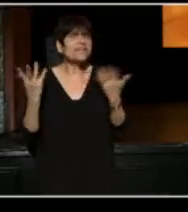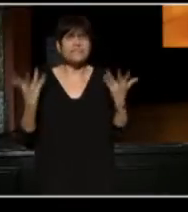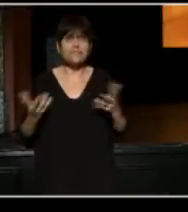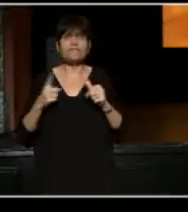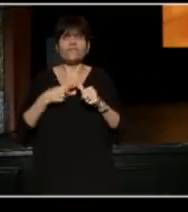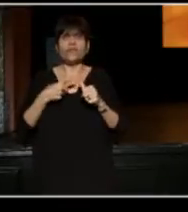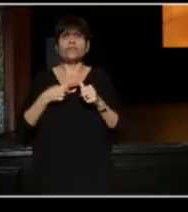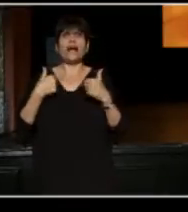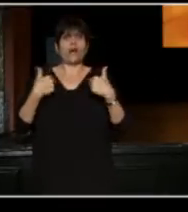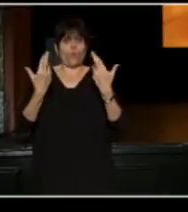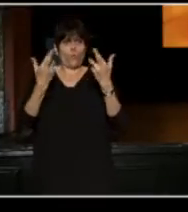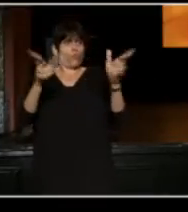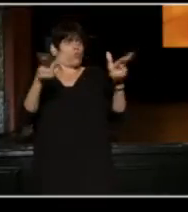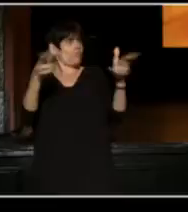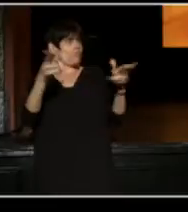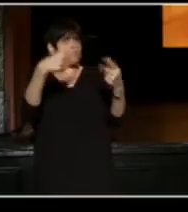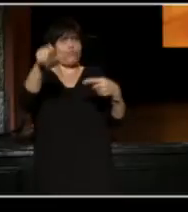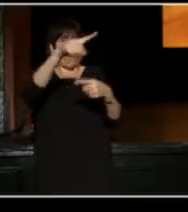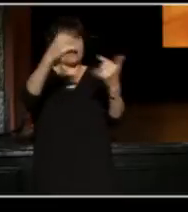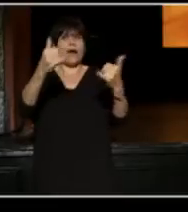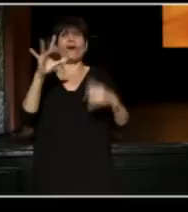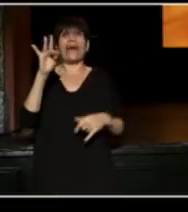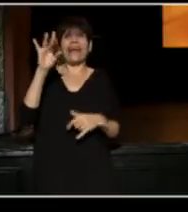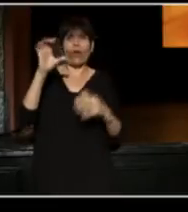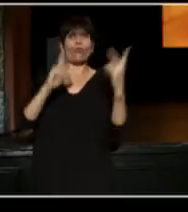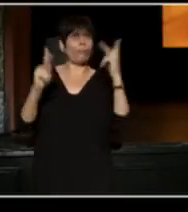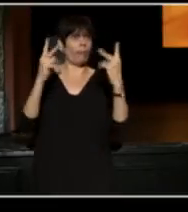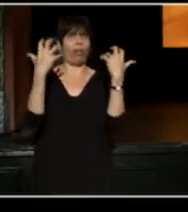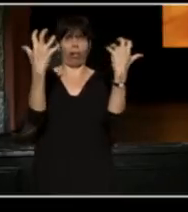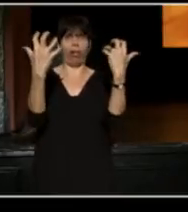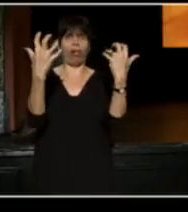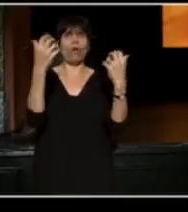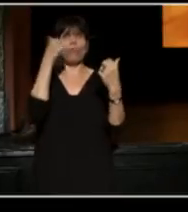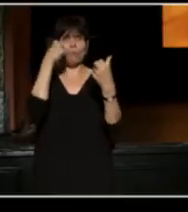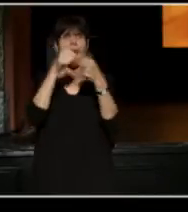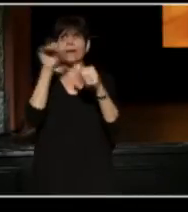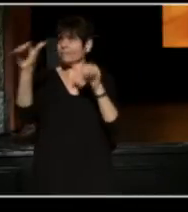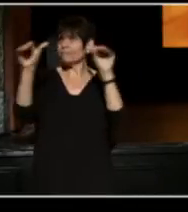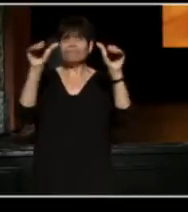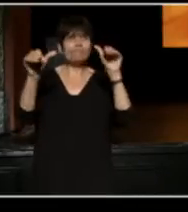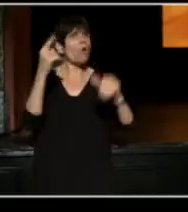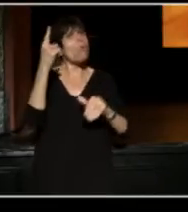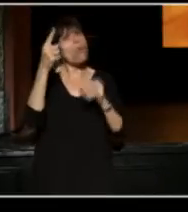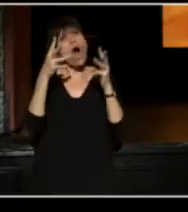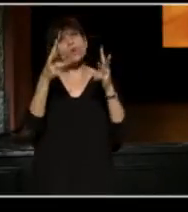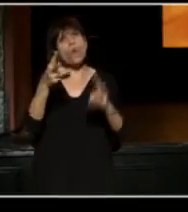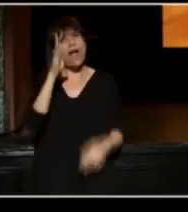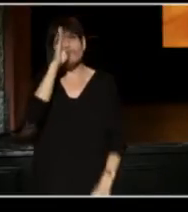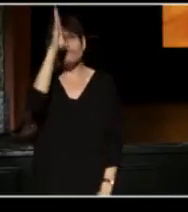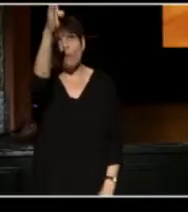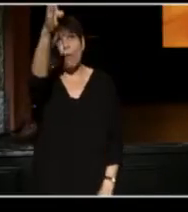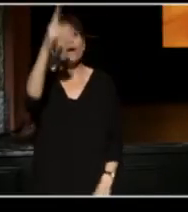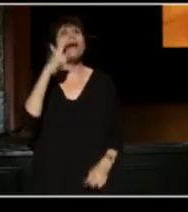with 800 people who are reminding us that theatre is only one way forward,